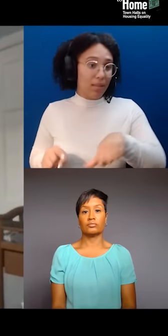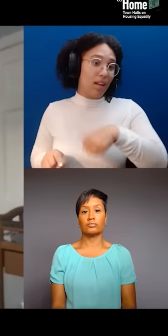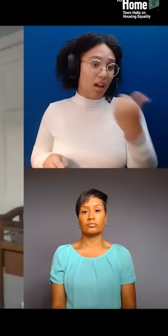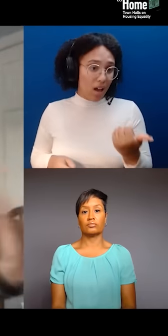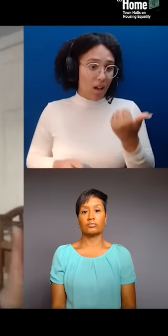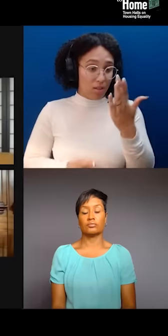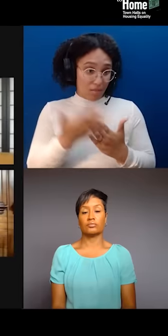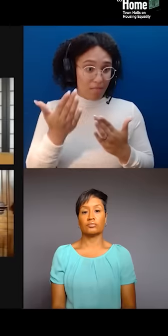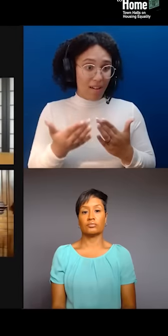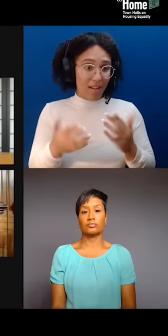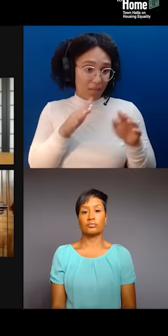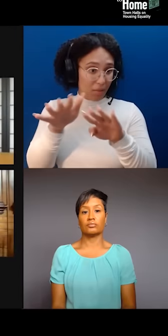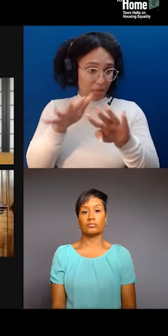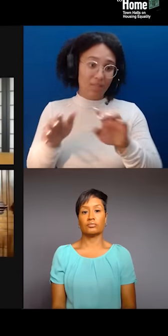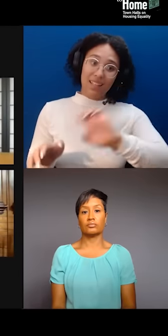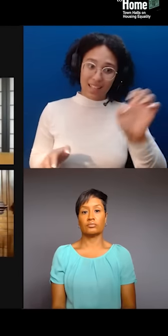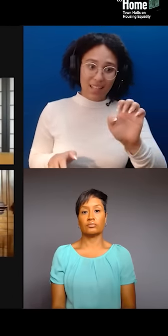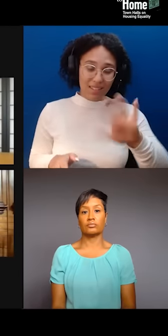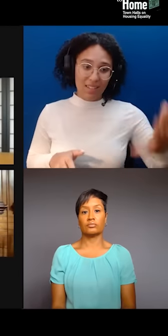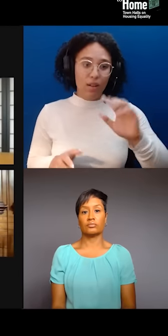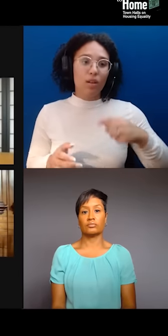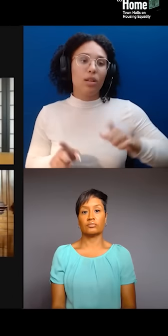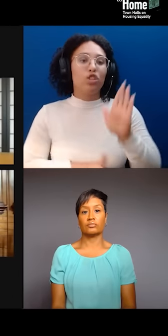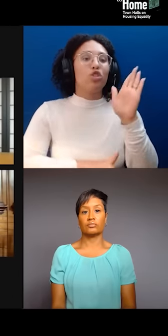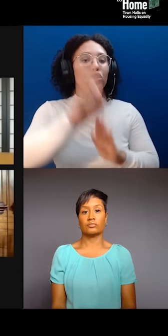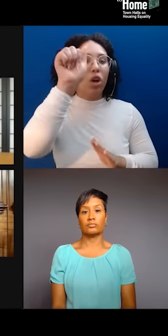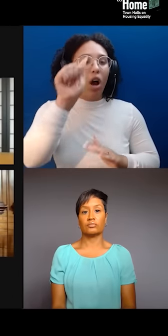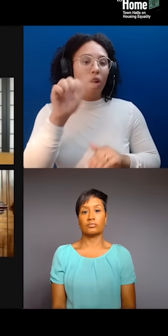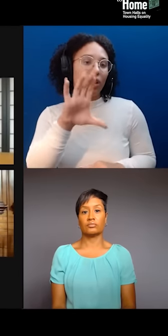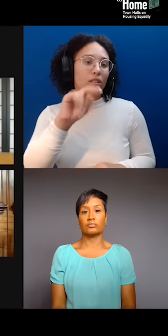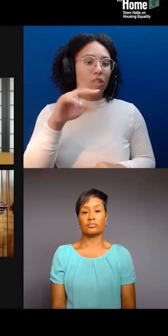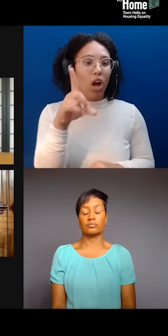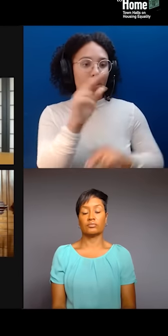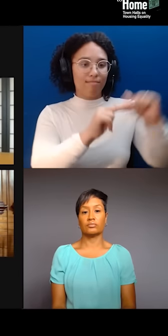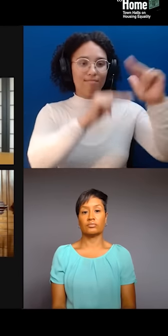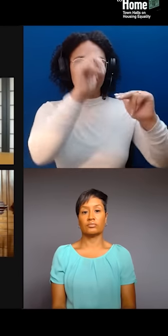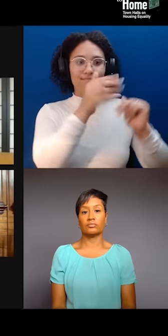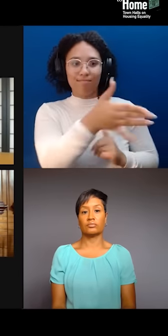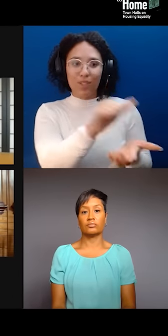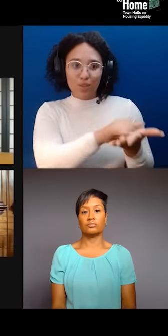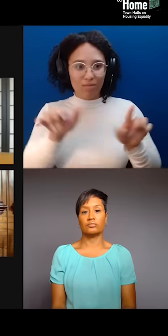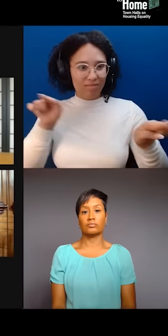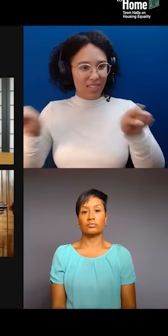at the edge of lower East Side Chinatown, right? And so, these are the same forces that are working together and these are the same forces as we know